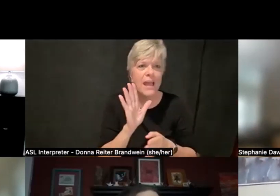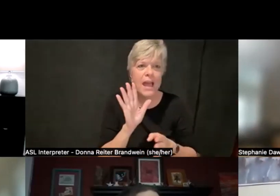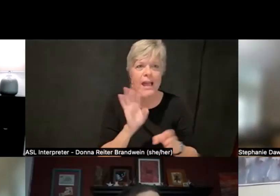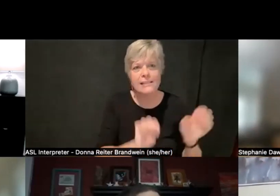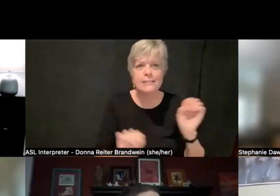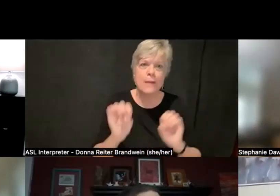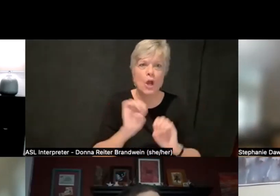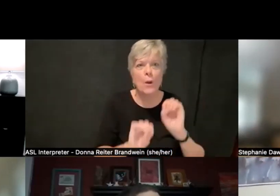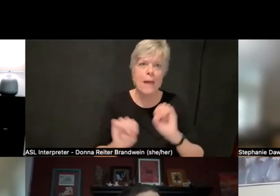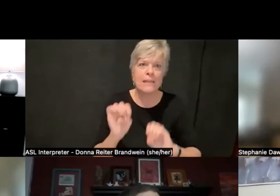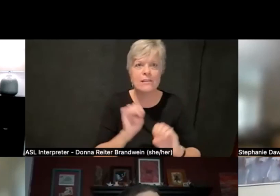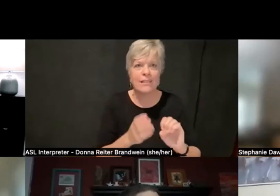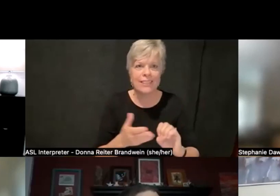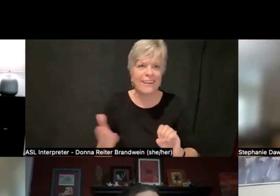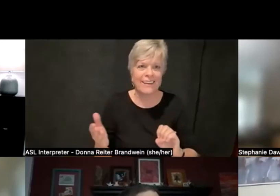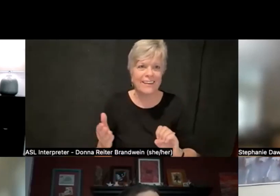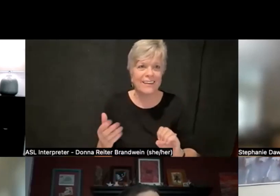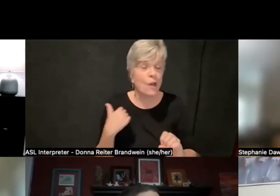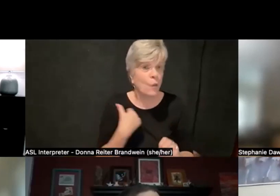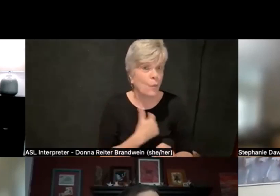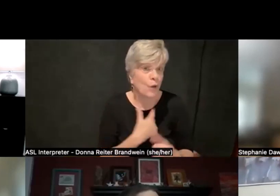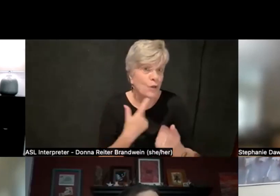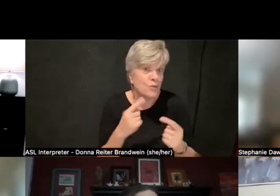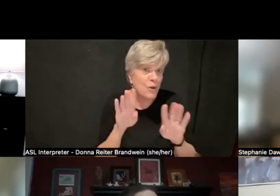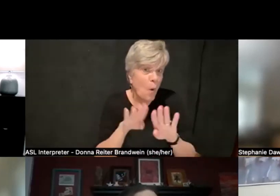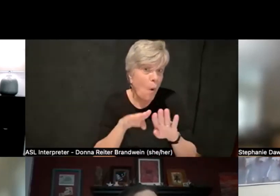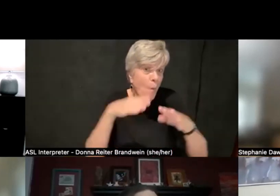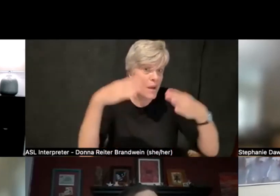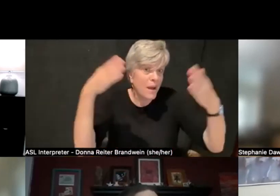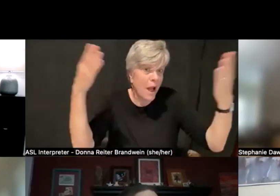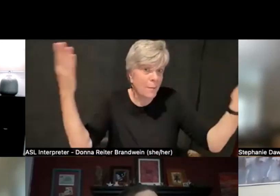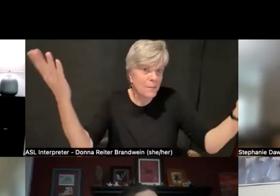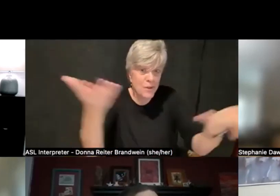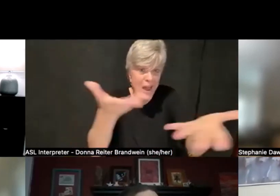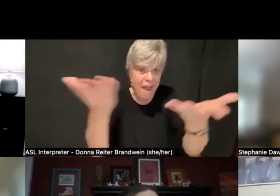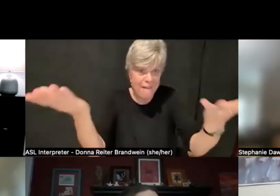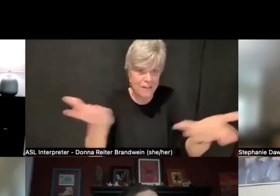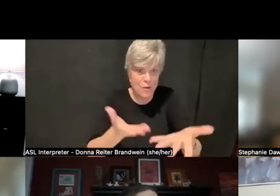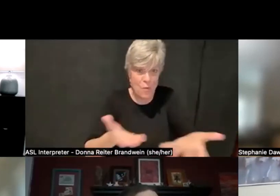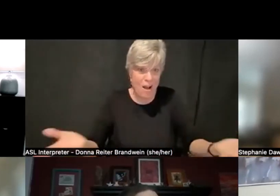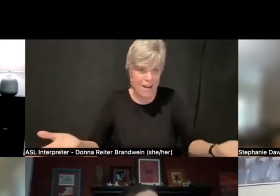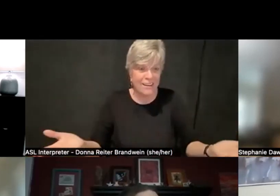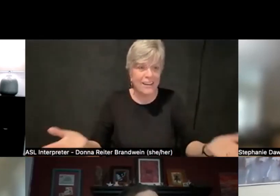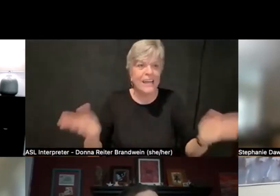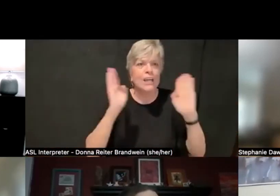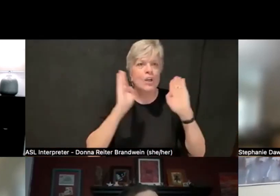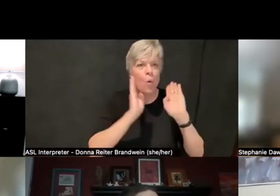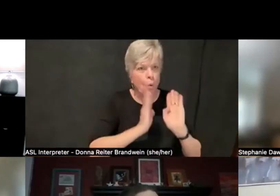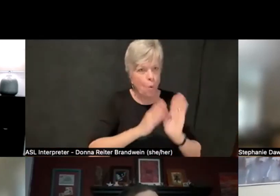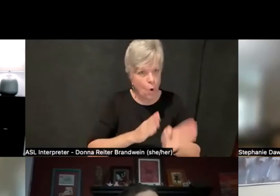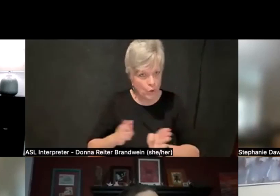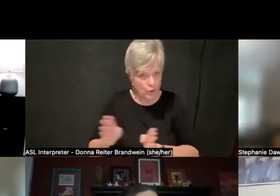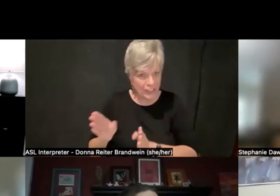where we're just gonna try to open it up to everyone in as orderly a manner as possible